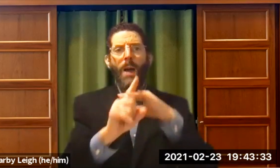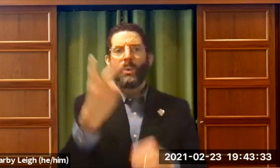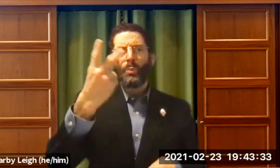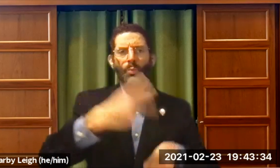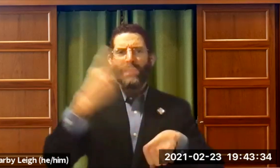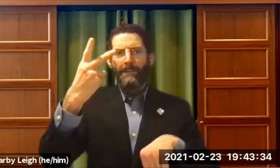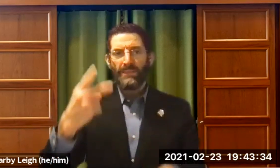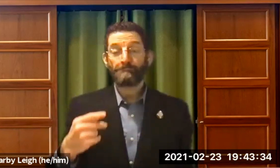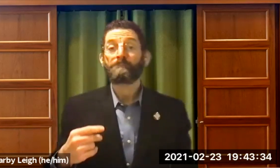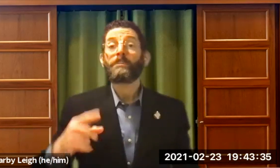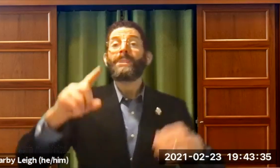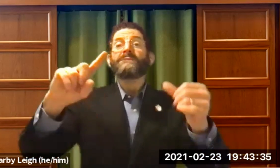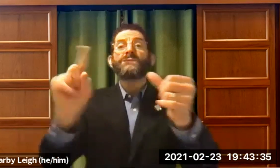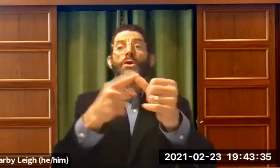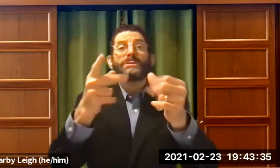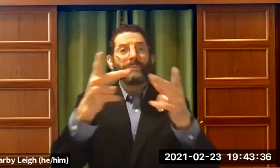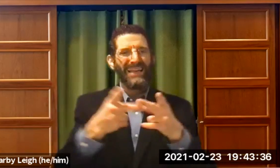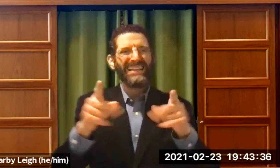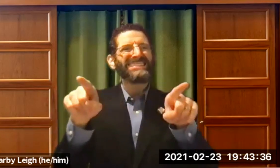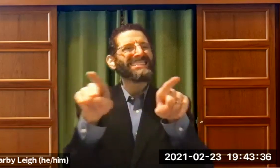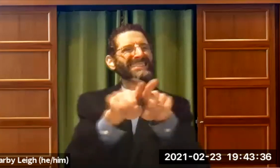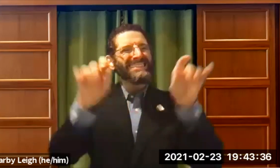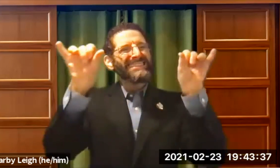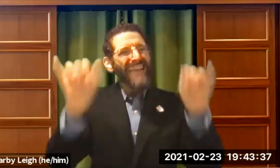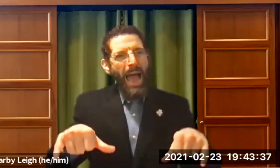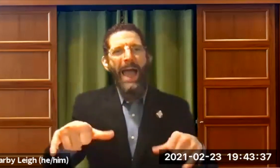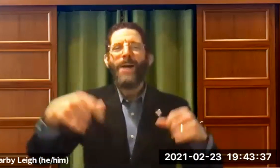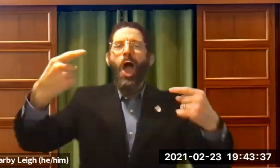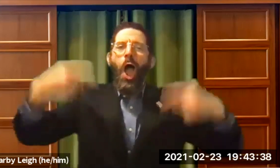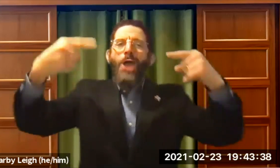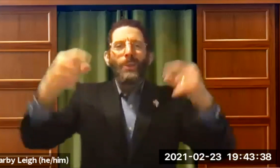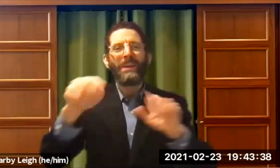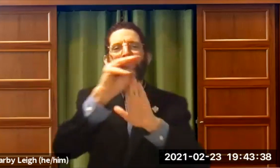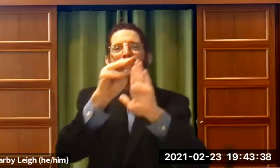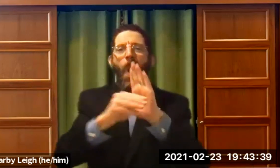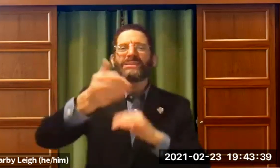the word Heresh shows up two times Nthe first place is the same.